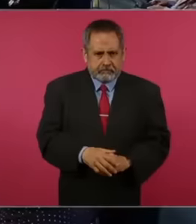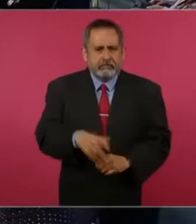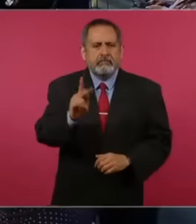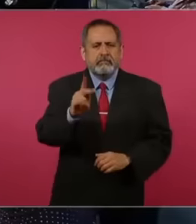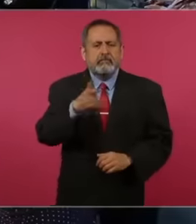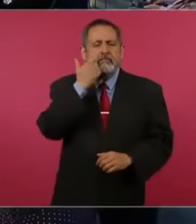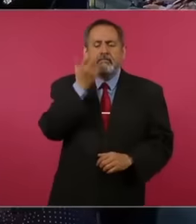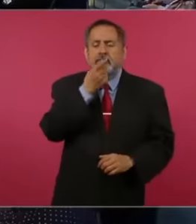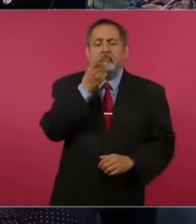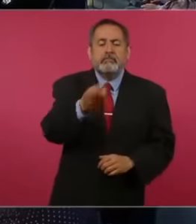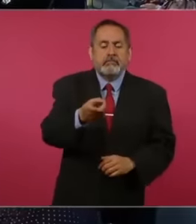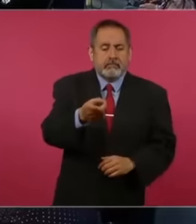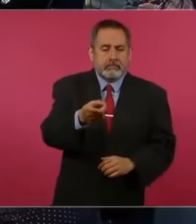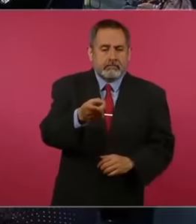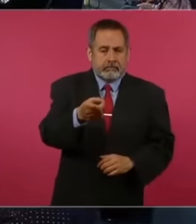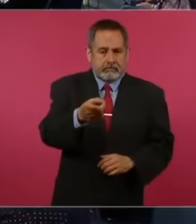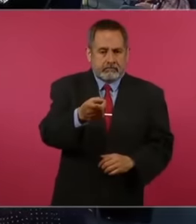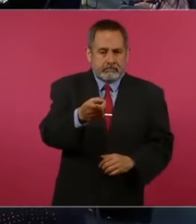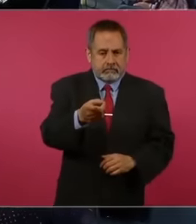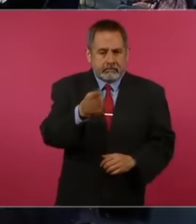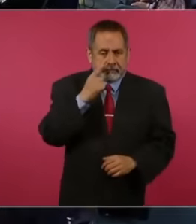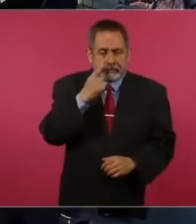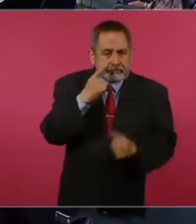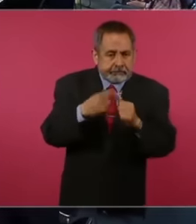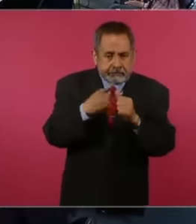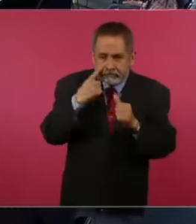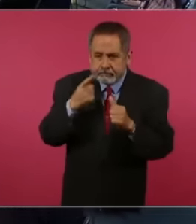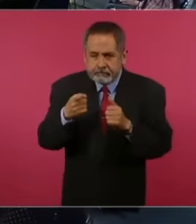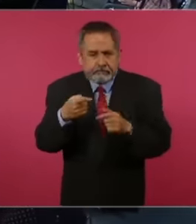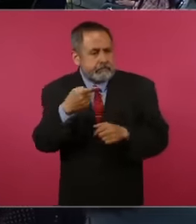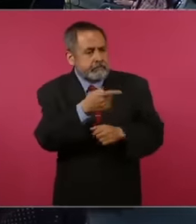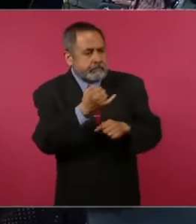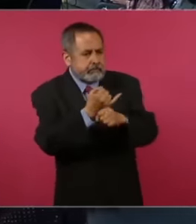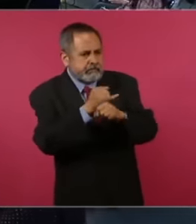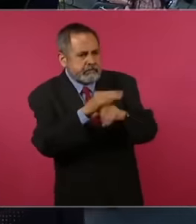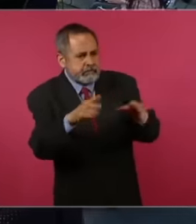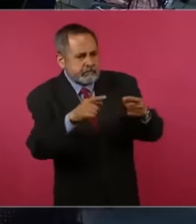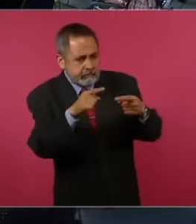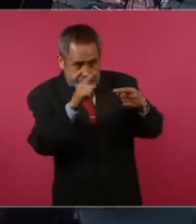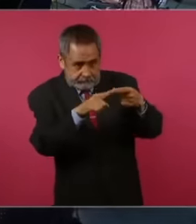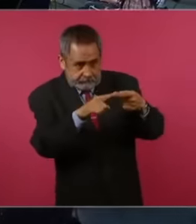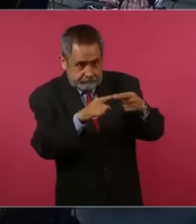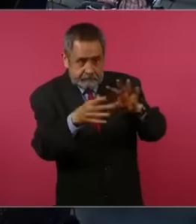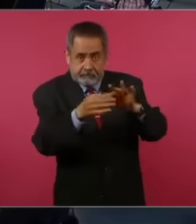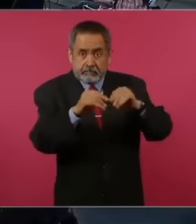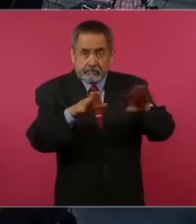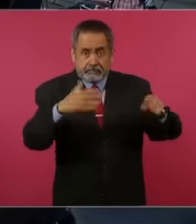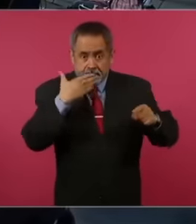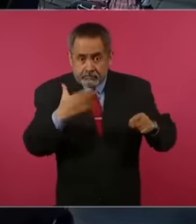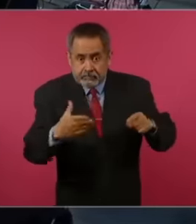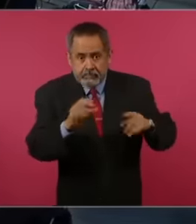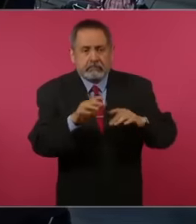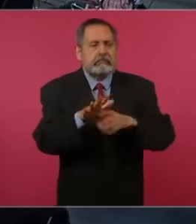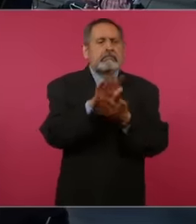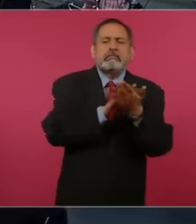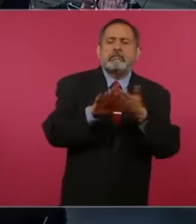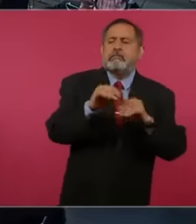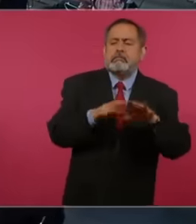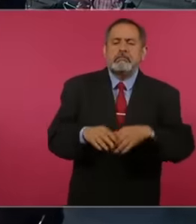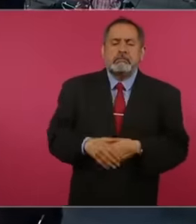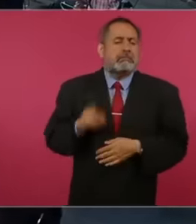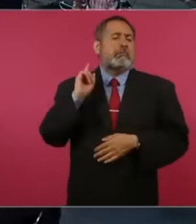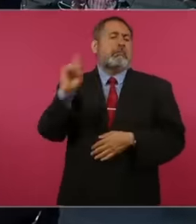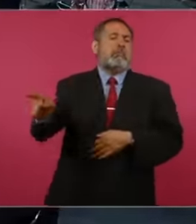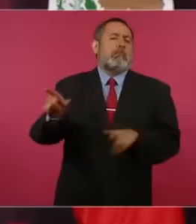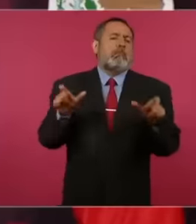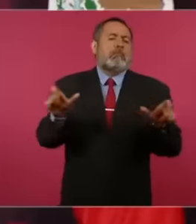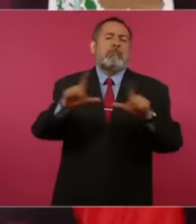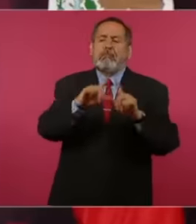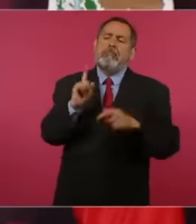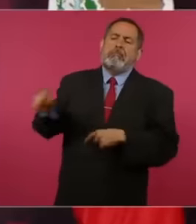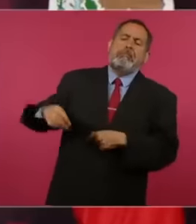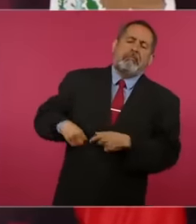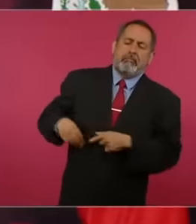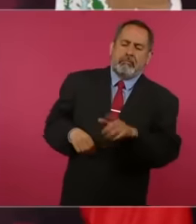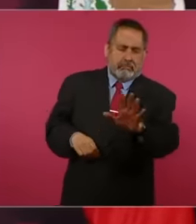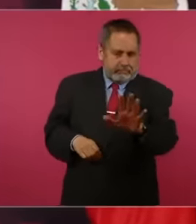I want is to see if this good was reported it is not just saying it was the Guard Yes at the